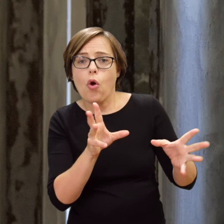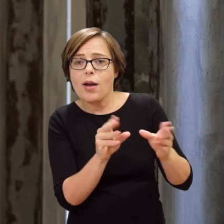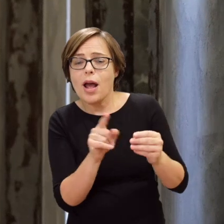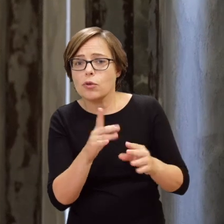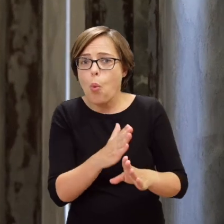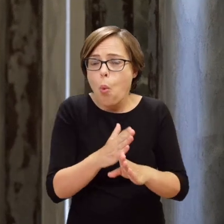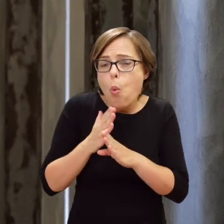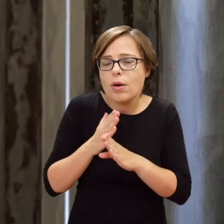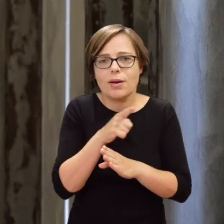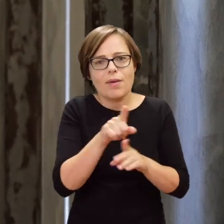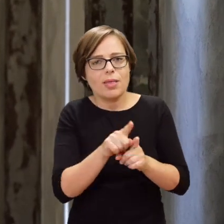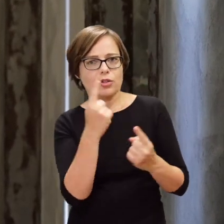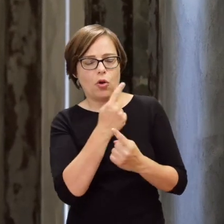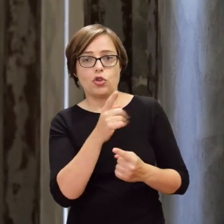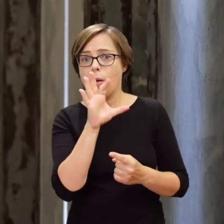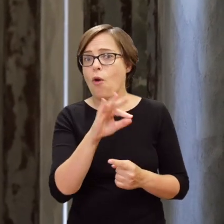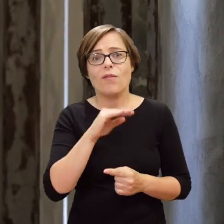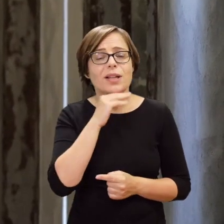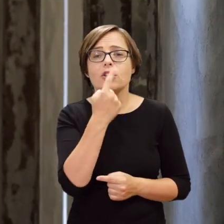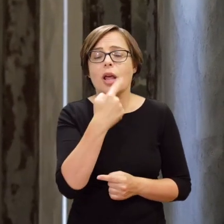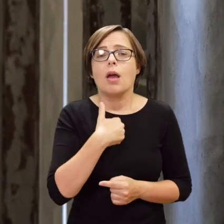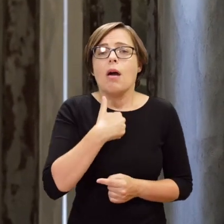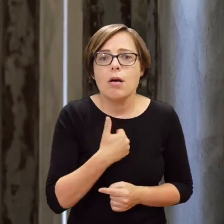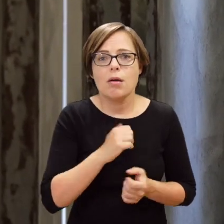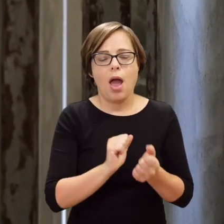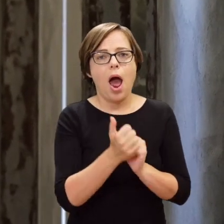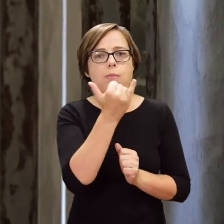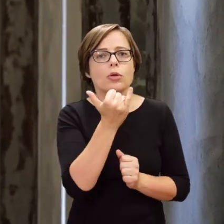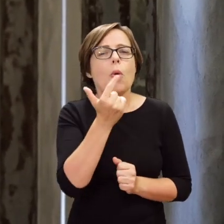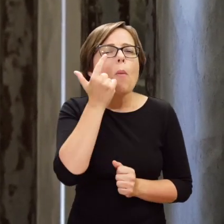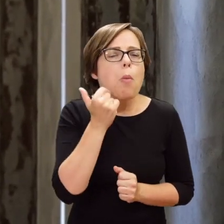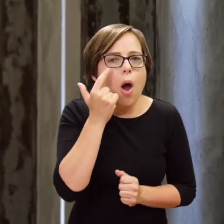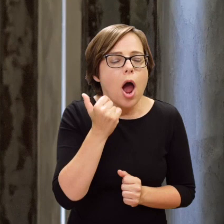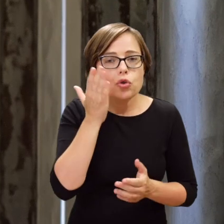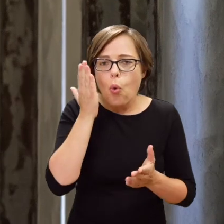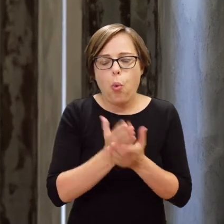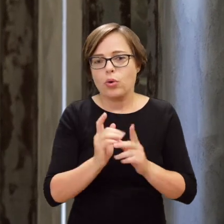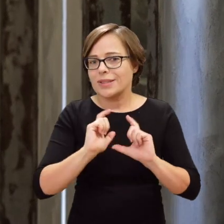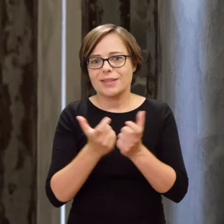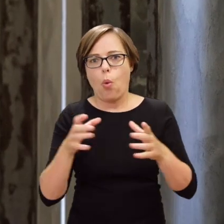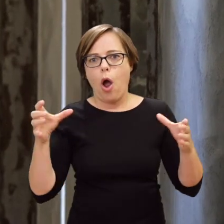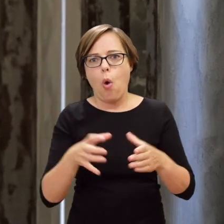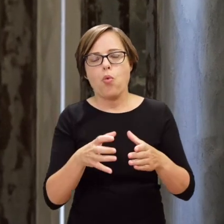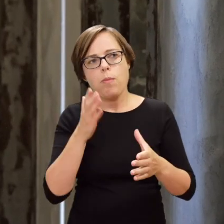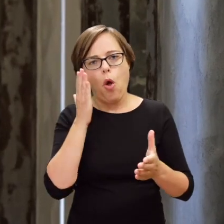when one accidental noise or a baby crying might have given away the entire group.